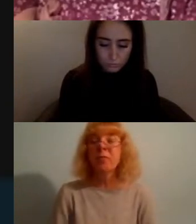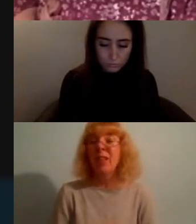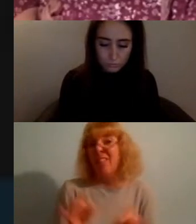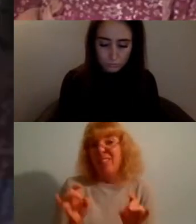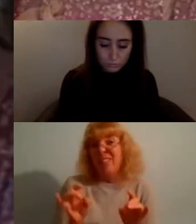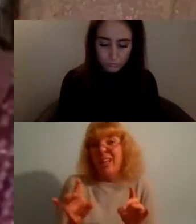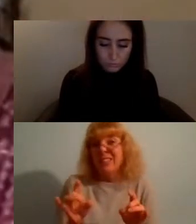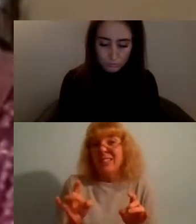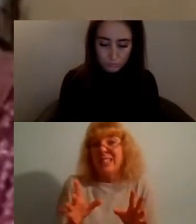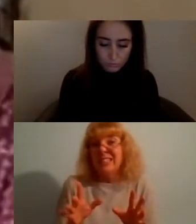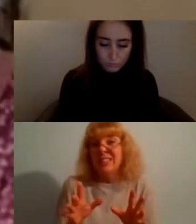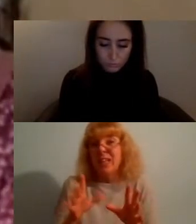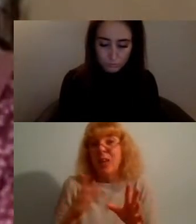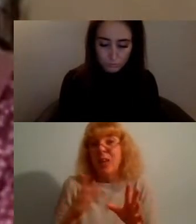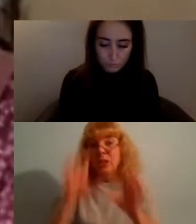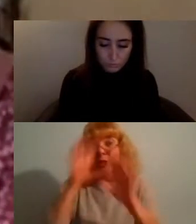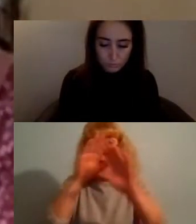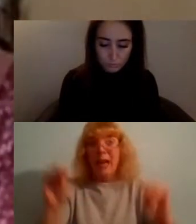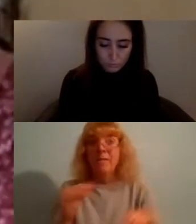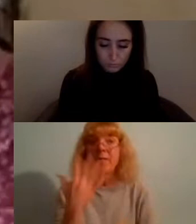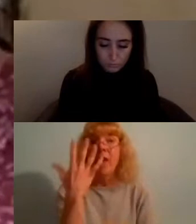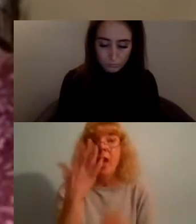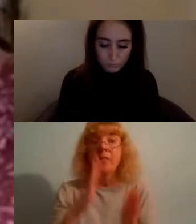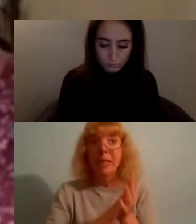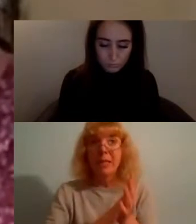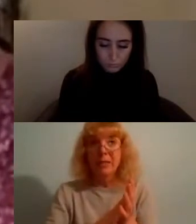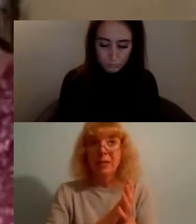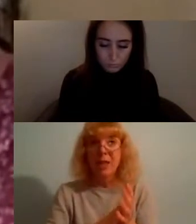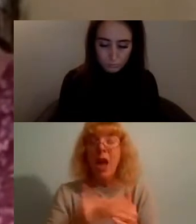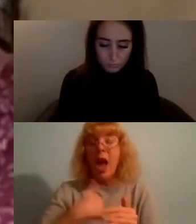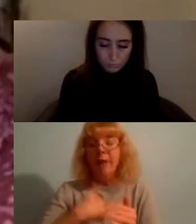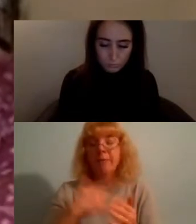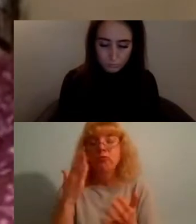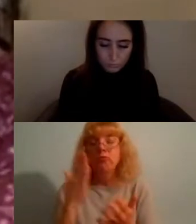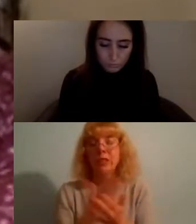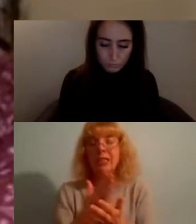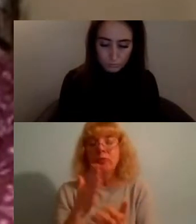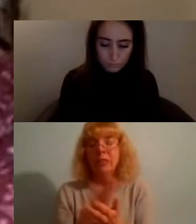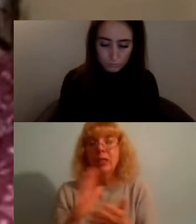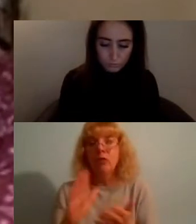to share for this five minutes but i'm really really grateful for this opportunity to speak